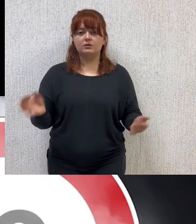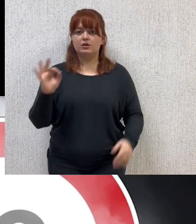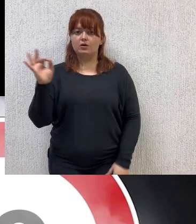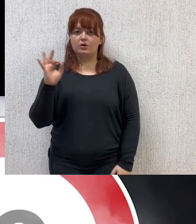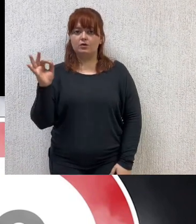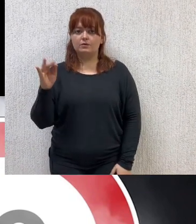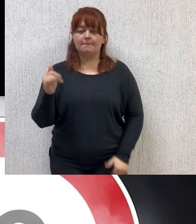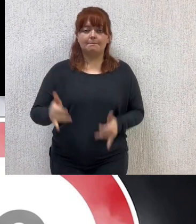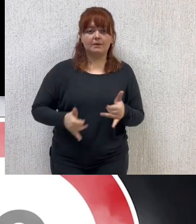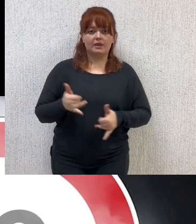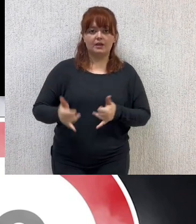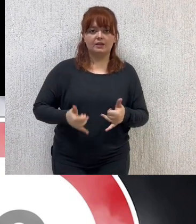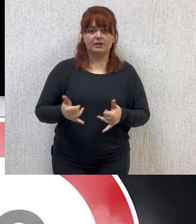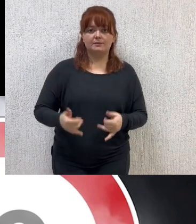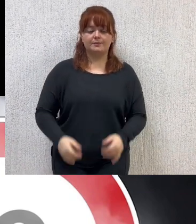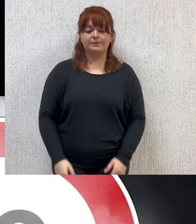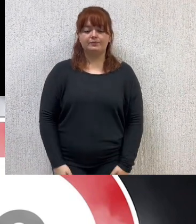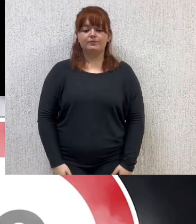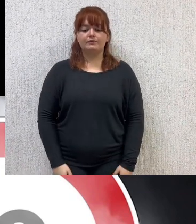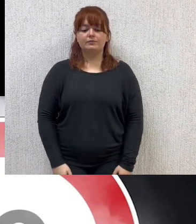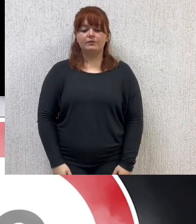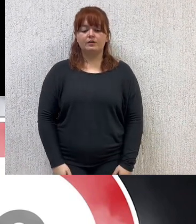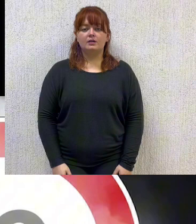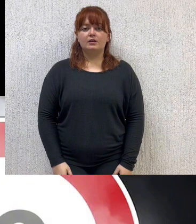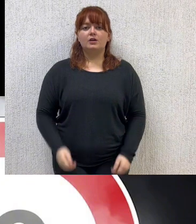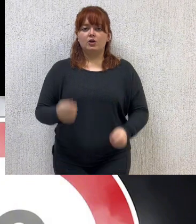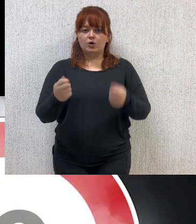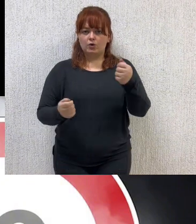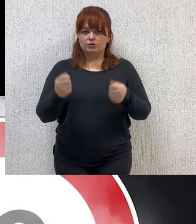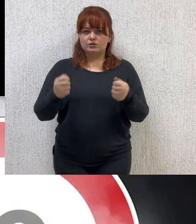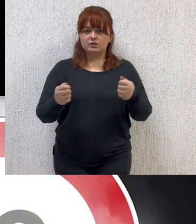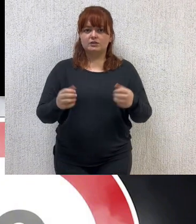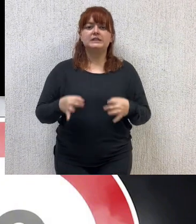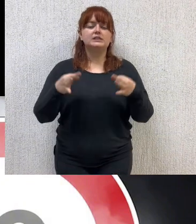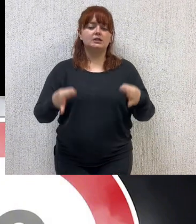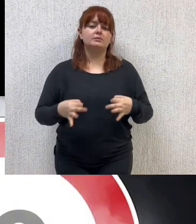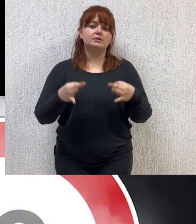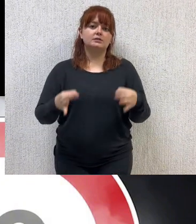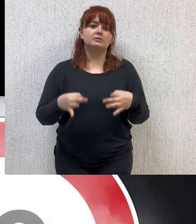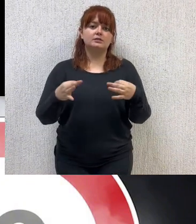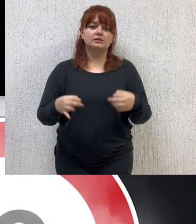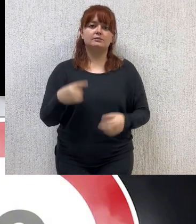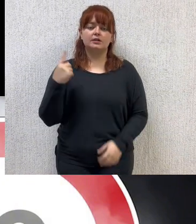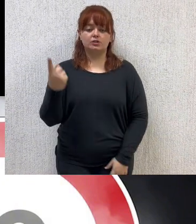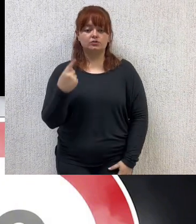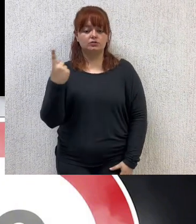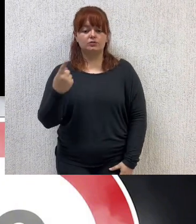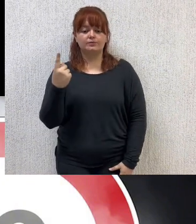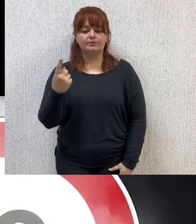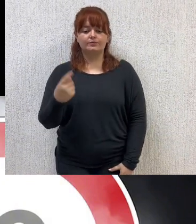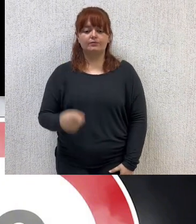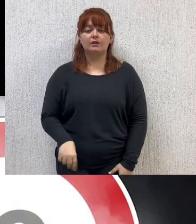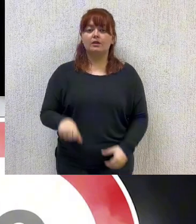The abuse of private transport not only contributes to the deterioration of the atmosphere with polluting emissions,